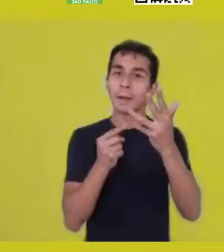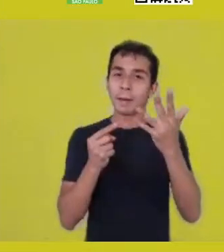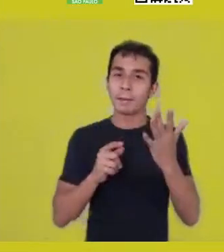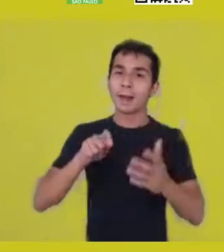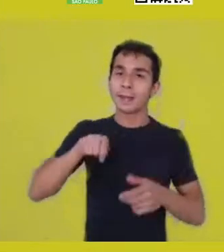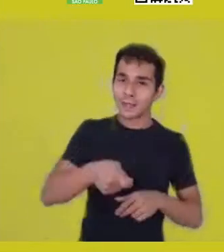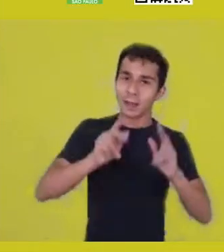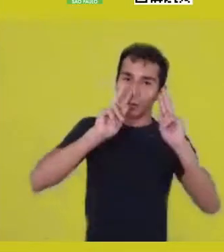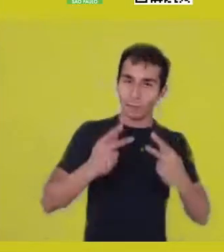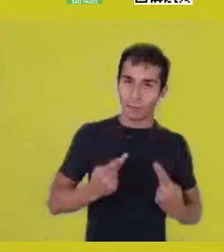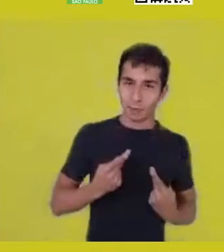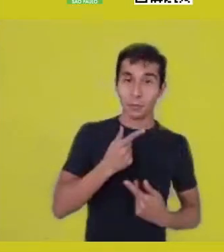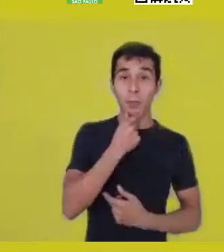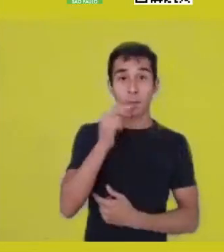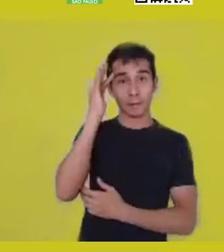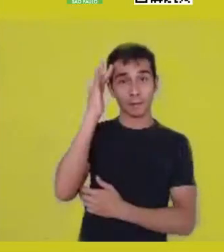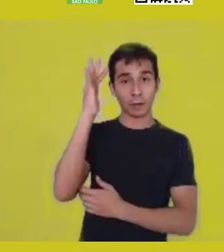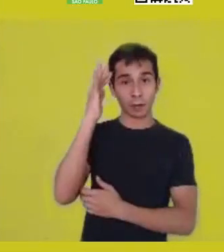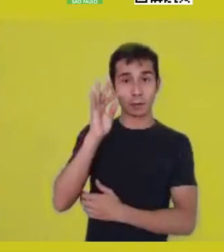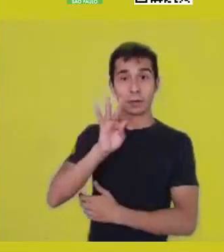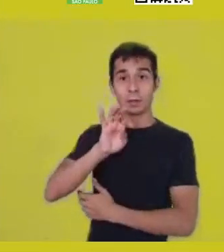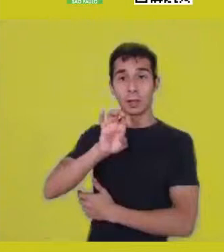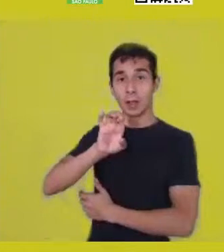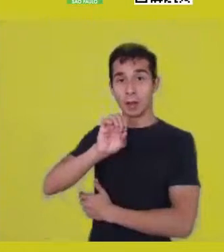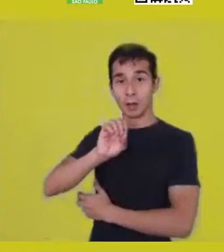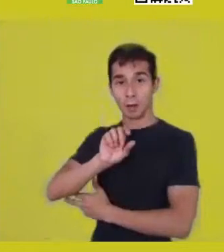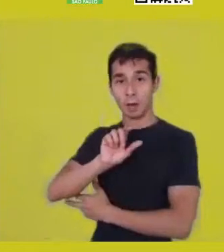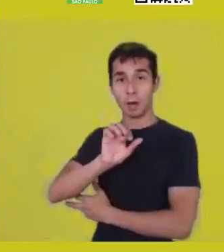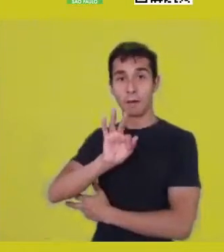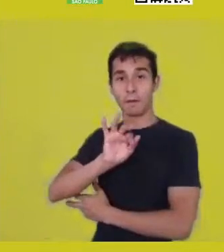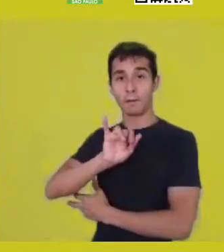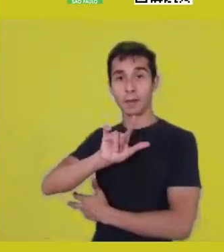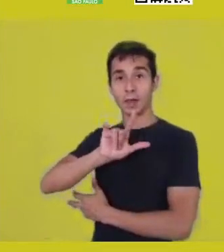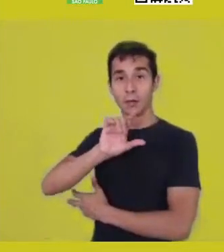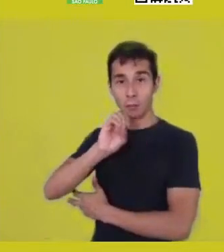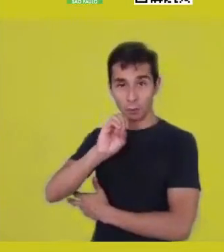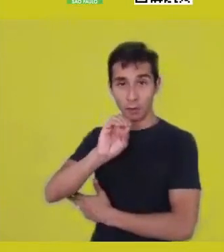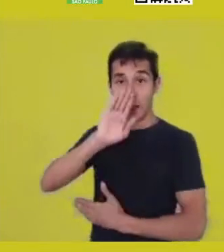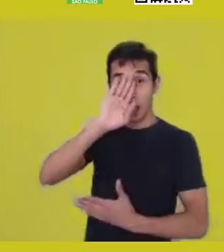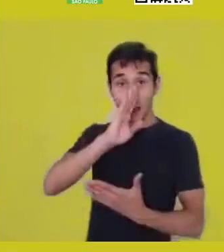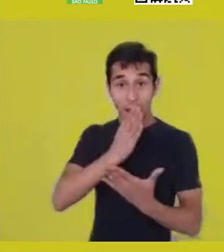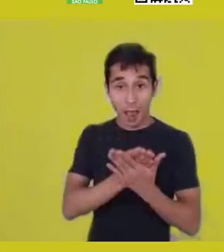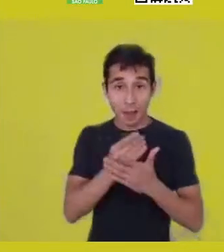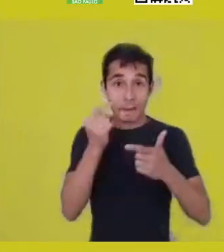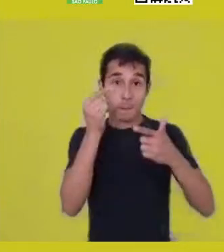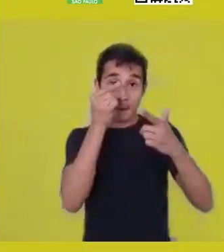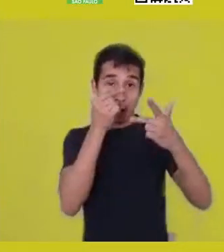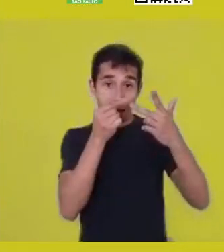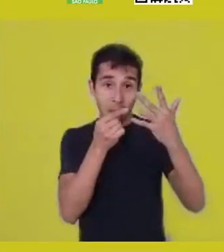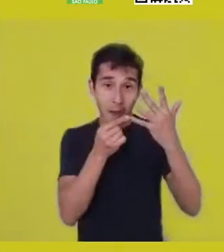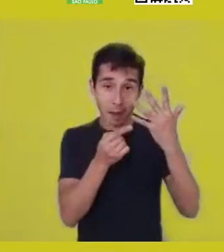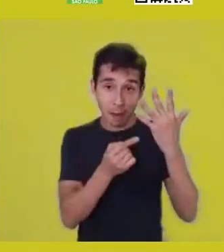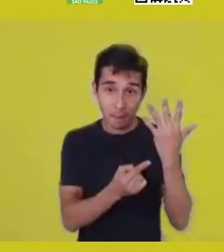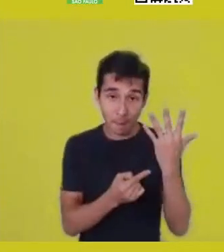are part of this result, this spiritual and ethical heritage, Ma’at.